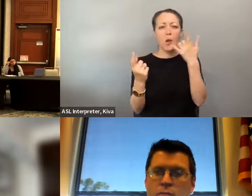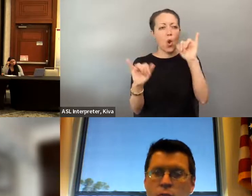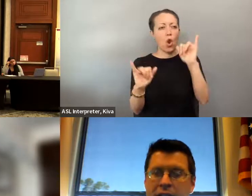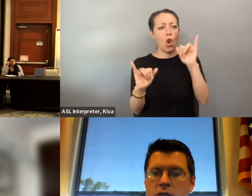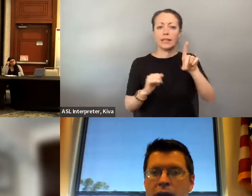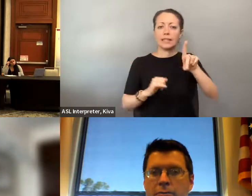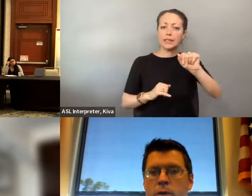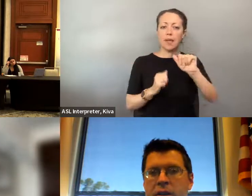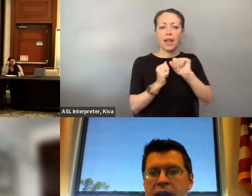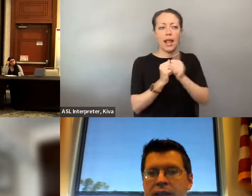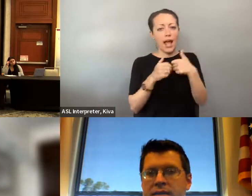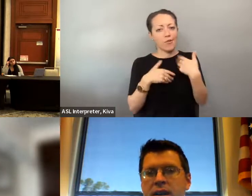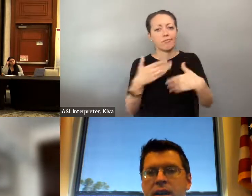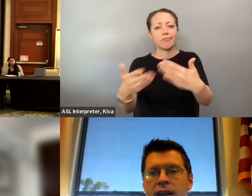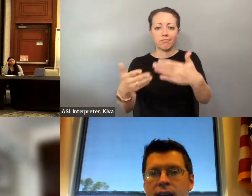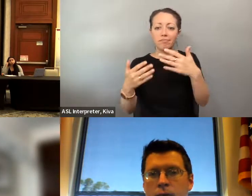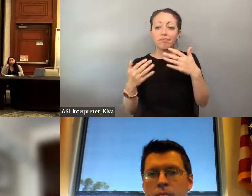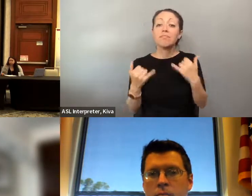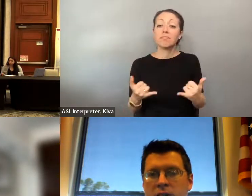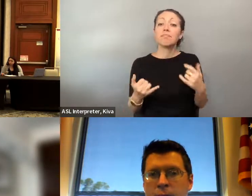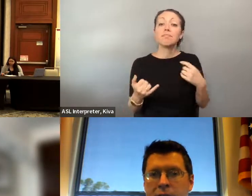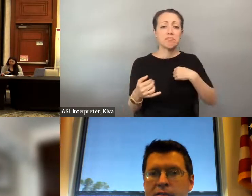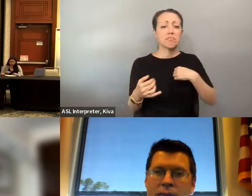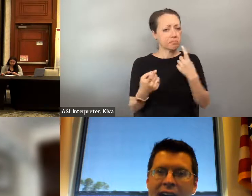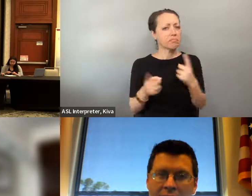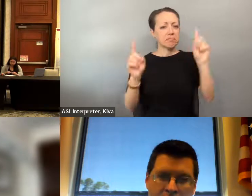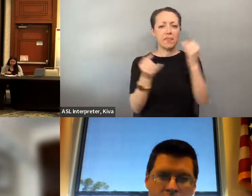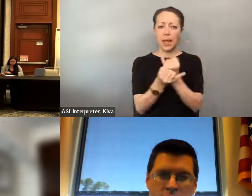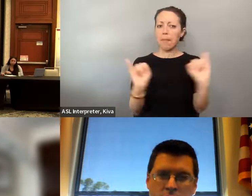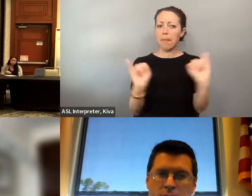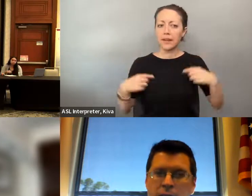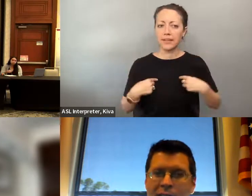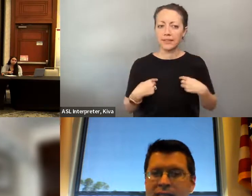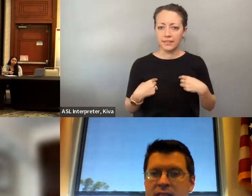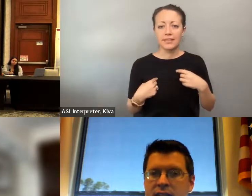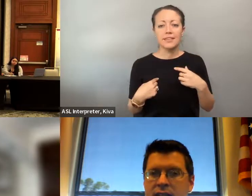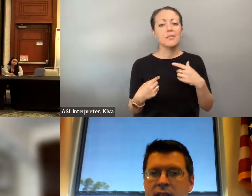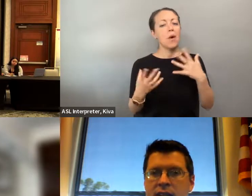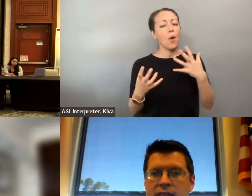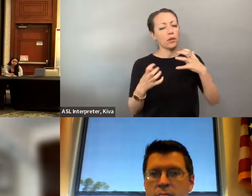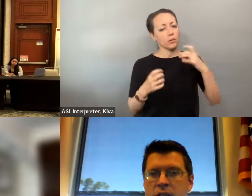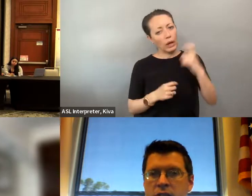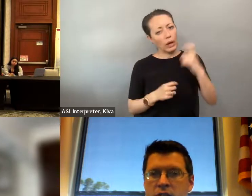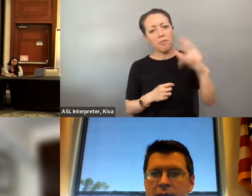awareness of what it's like to live with a ability, and